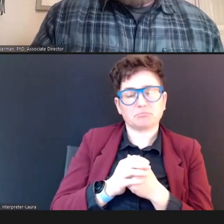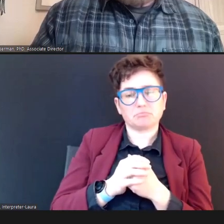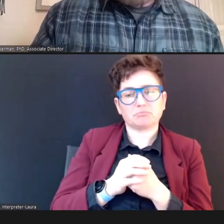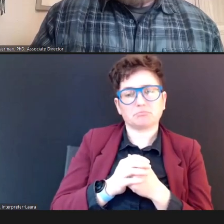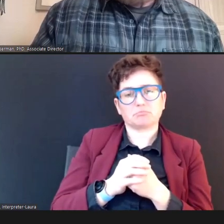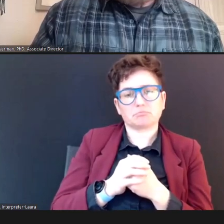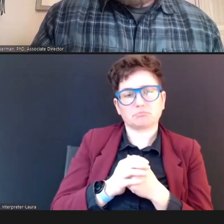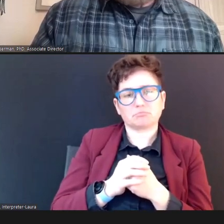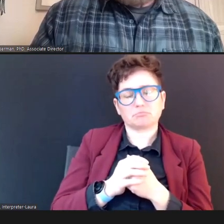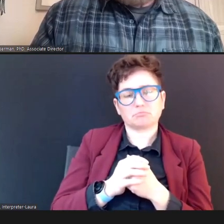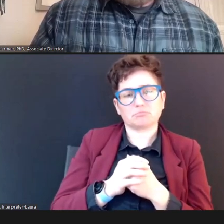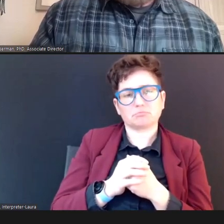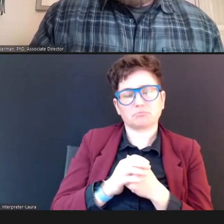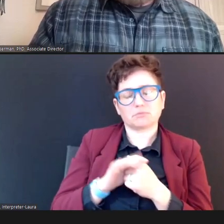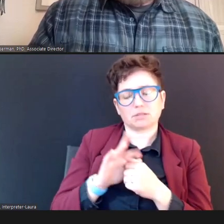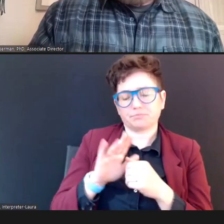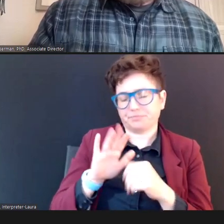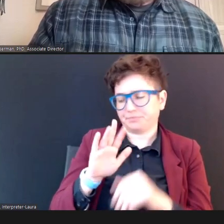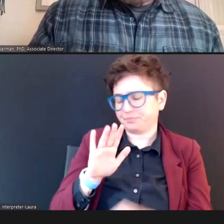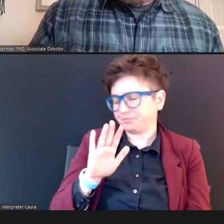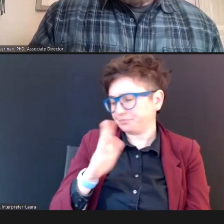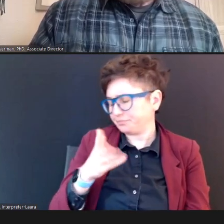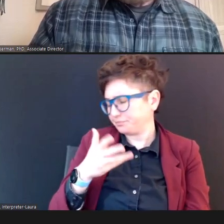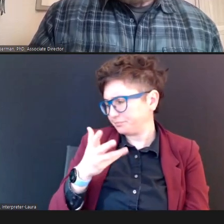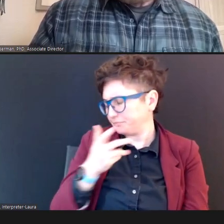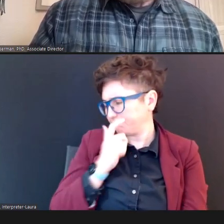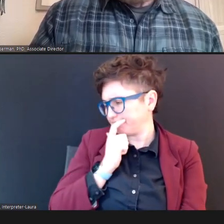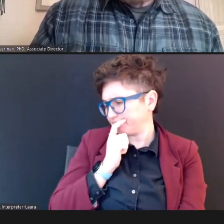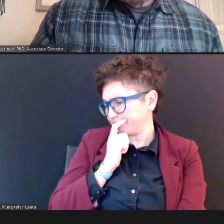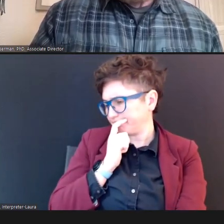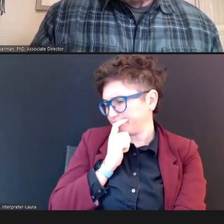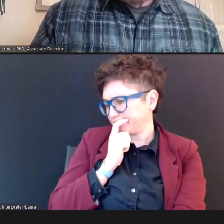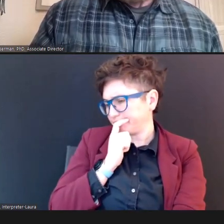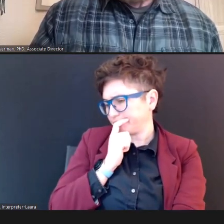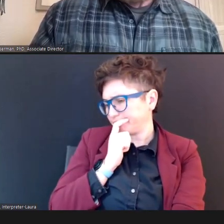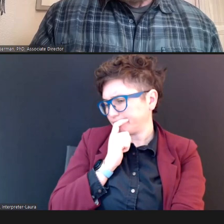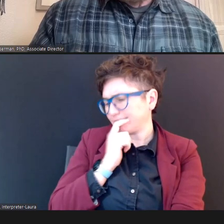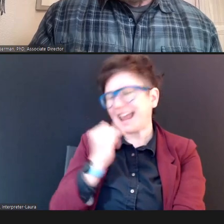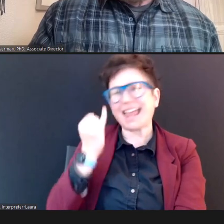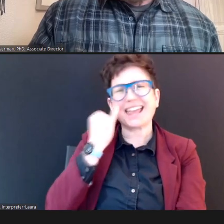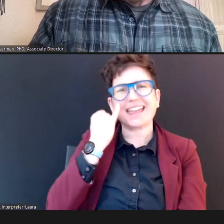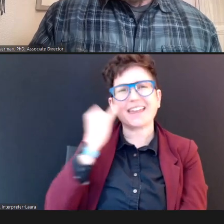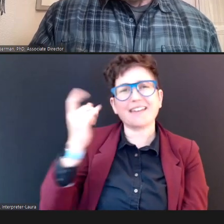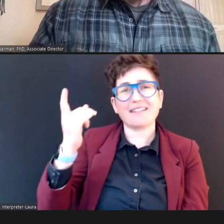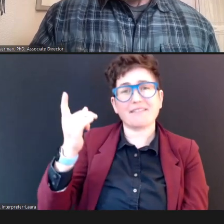If -- if they refer with those tubes in their ears, then, it's